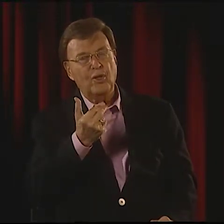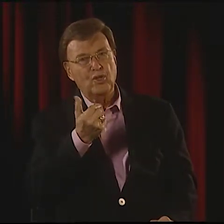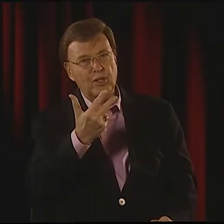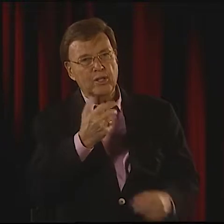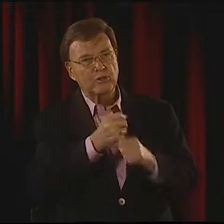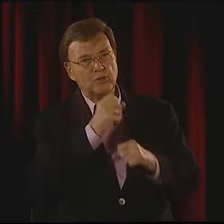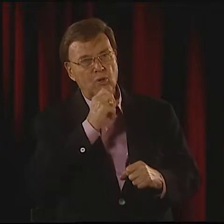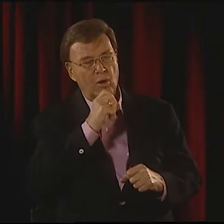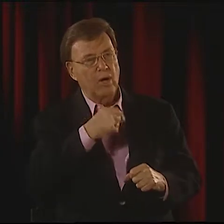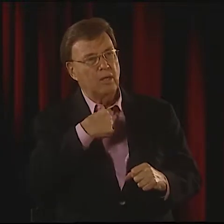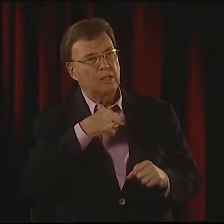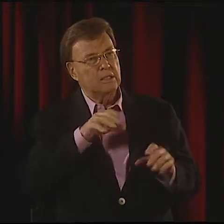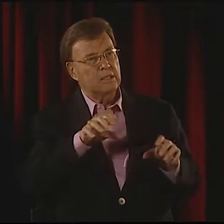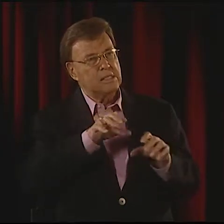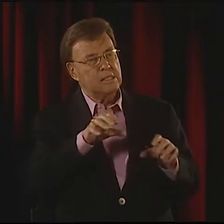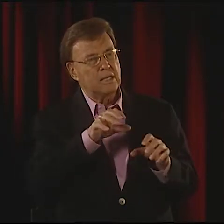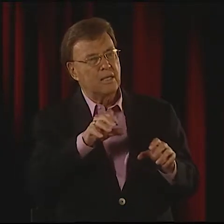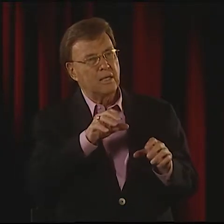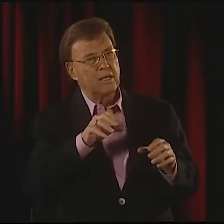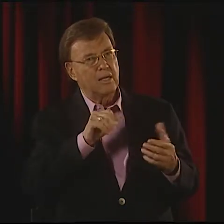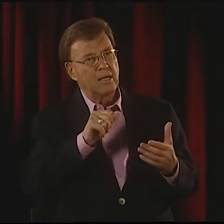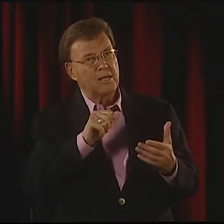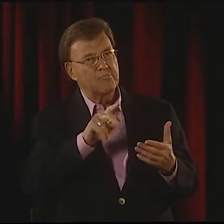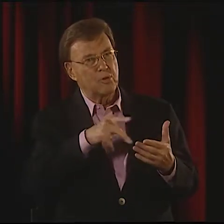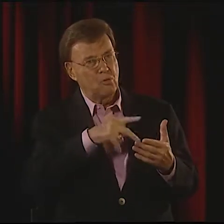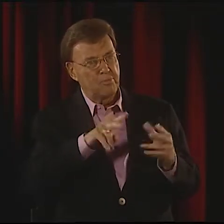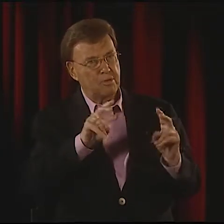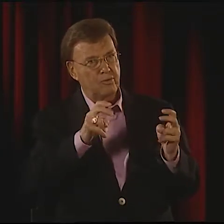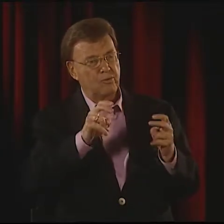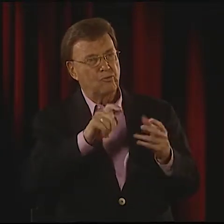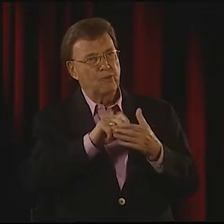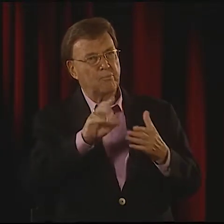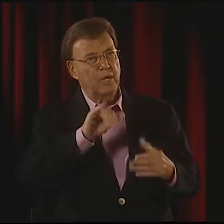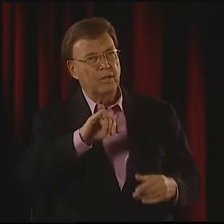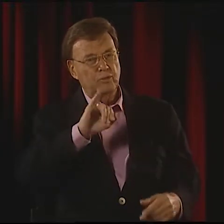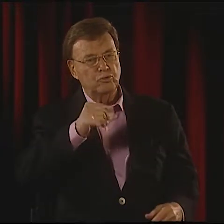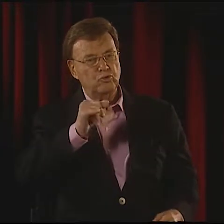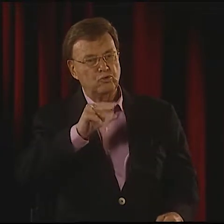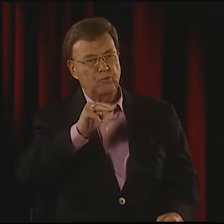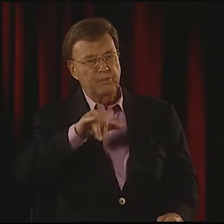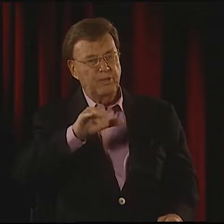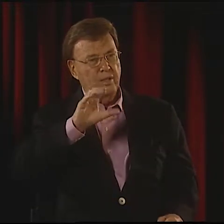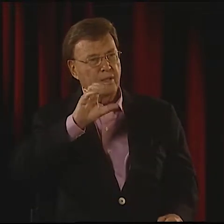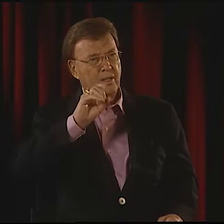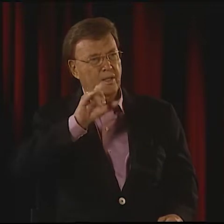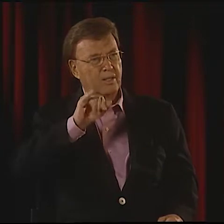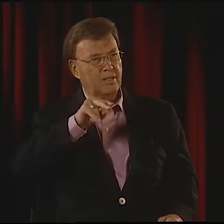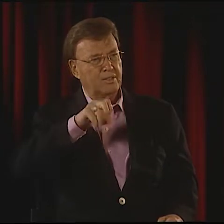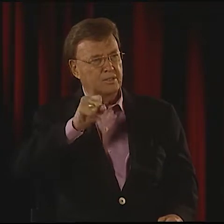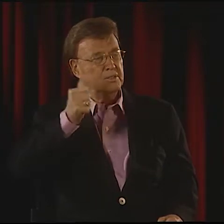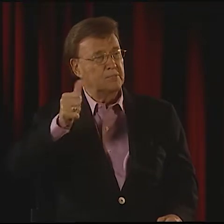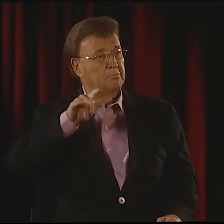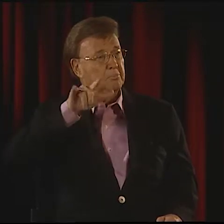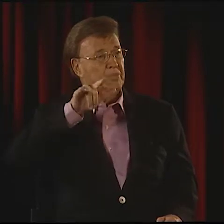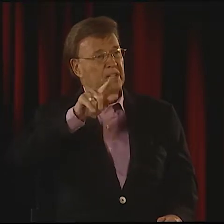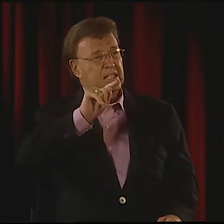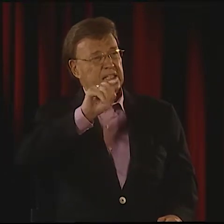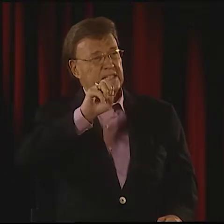I WAS ABOUT 13 YEARS OLD WHEN I PERFORMED A POEM BY A TEST PILOT CALLED JOHN COLLINS.